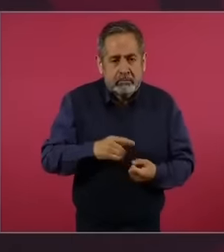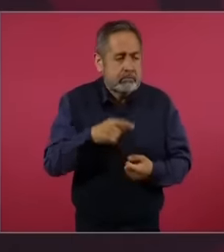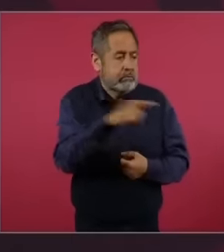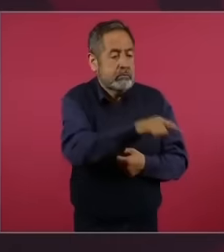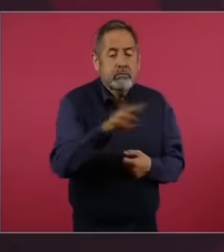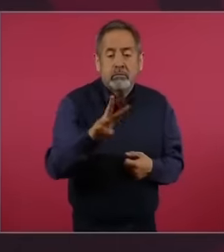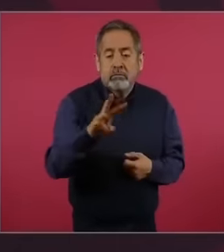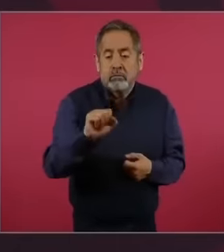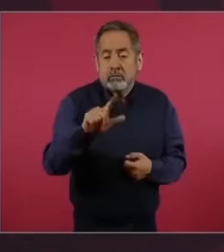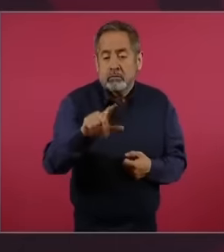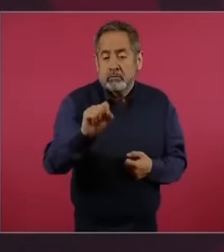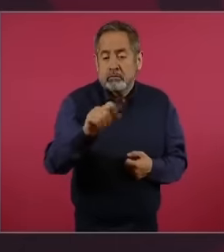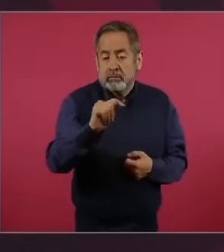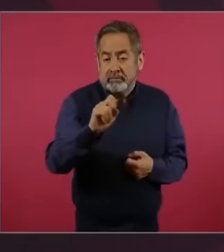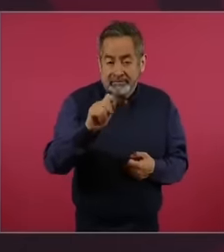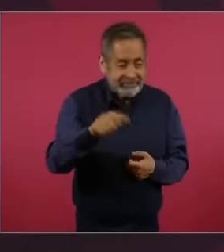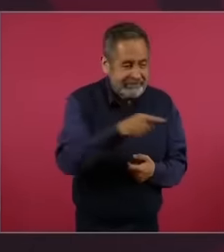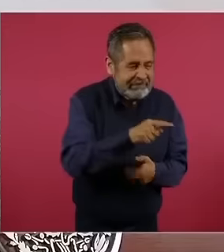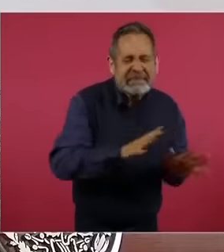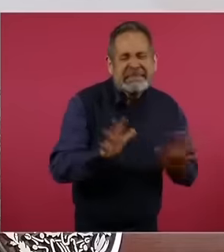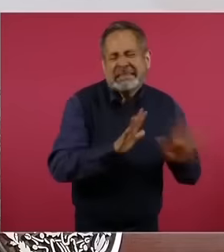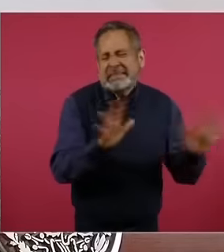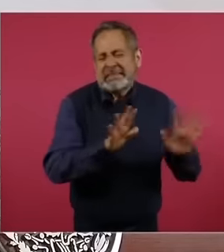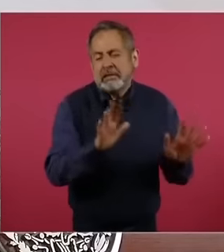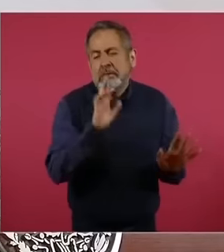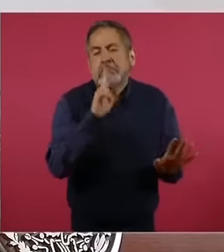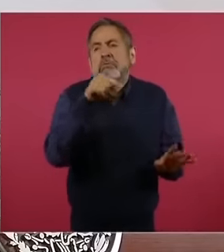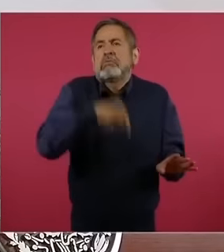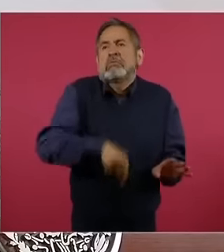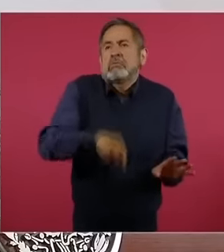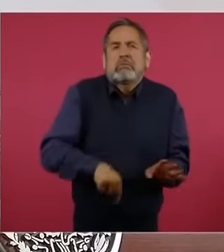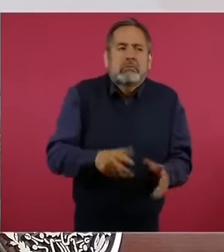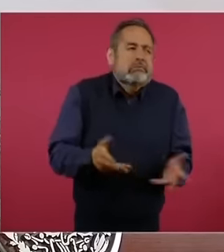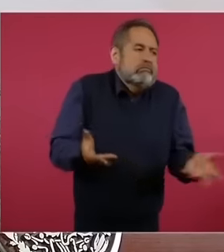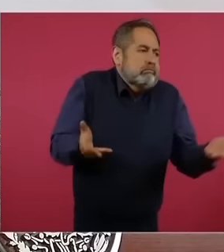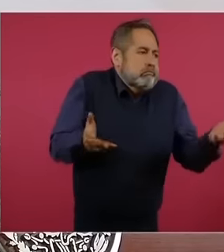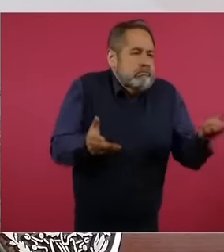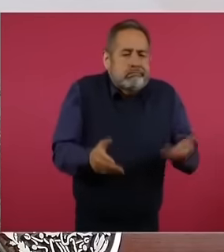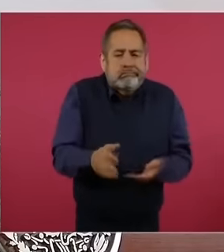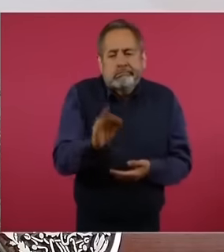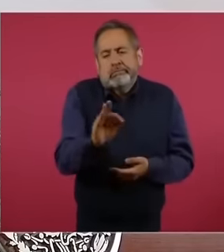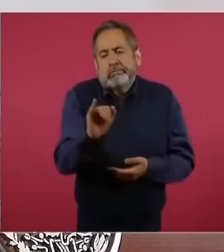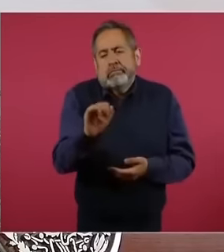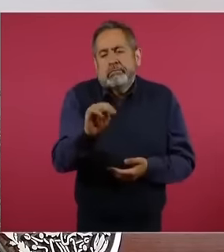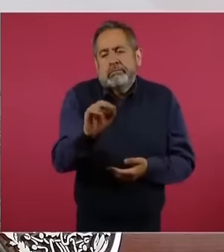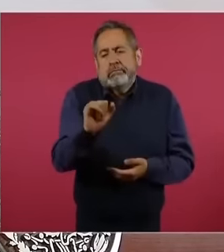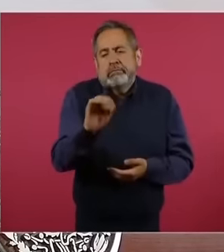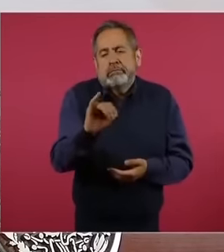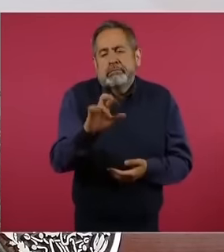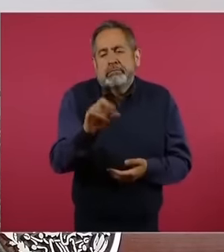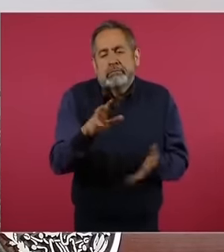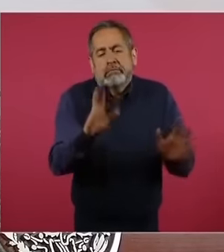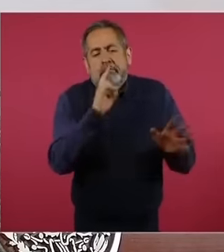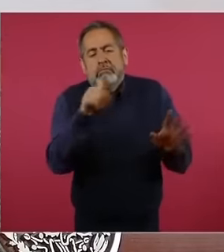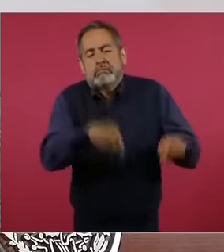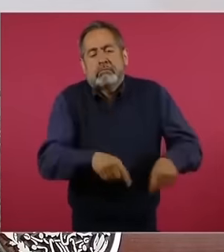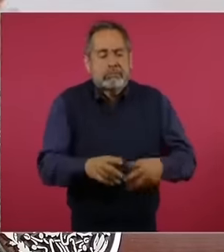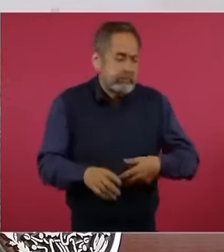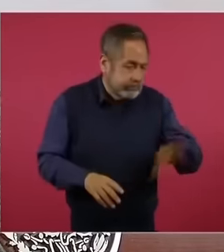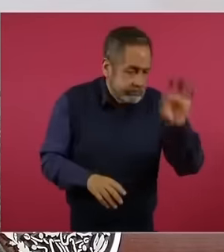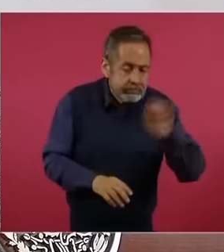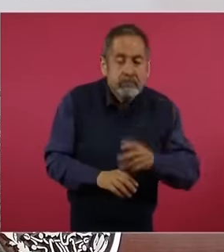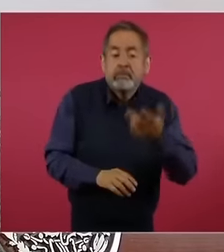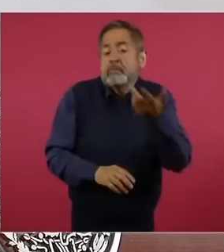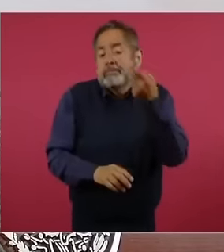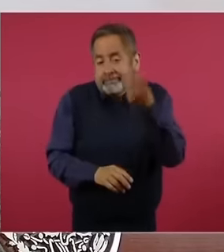Journal, but all of this has helped us not because before,